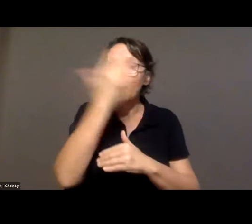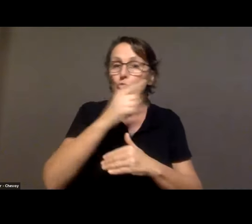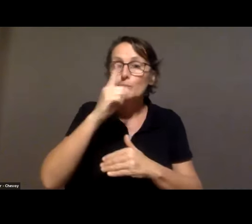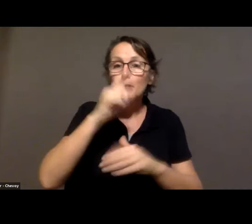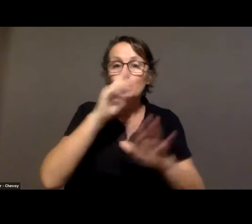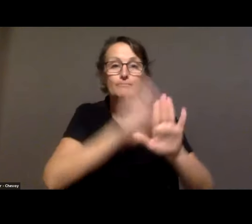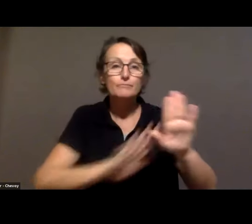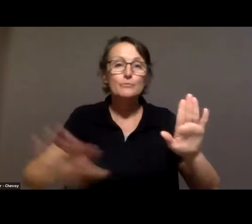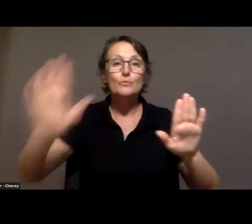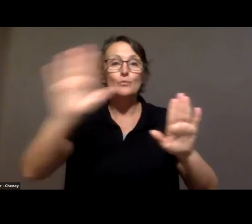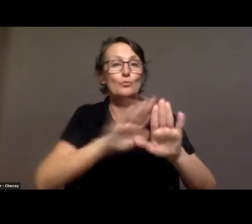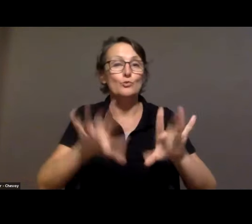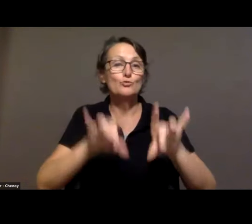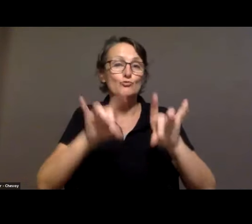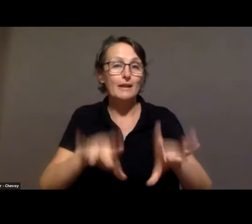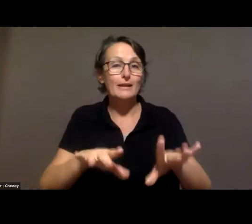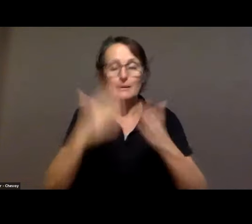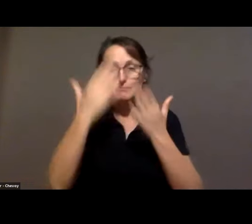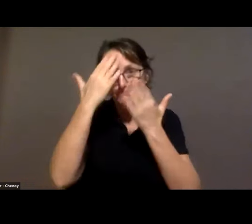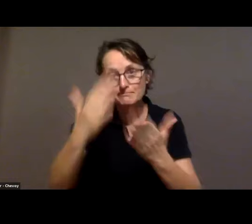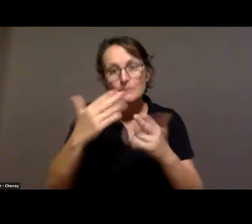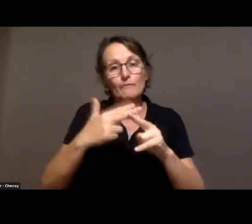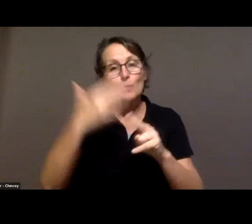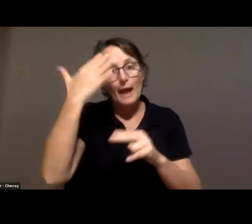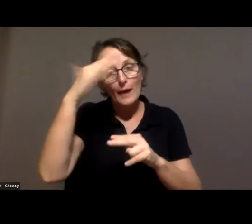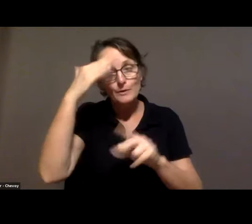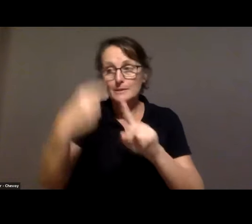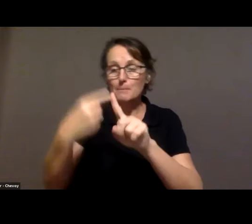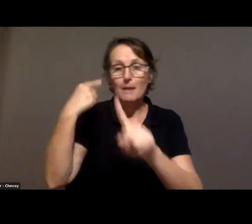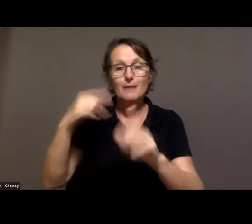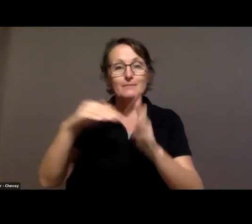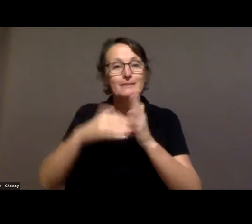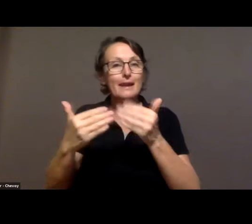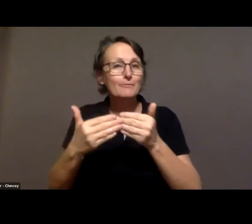Today, we'd also like to acknowledge the devastating floods in regional